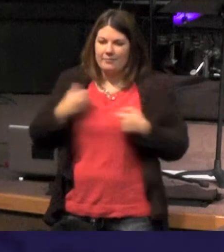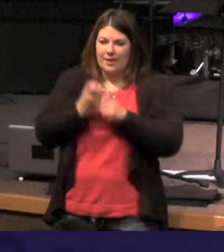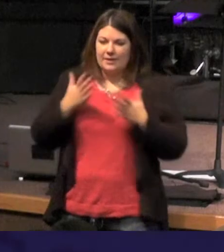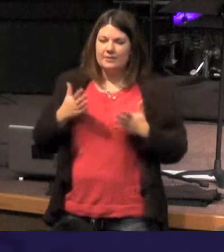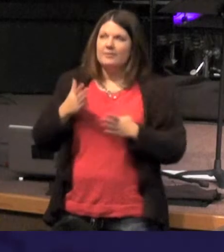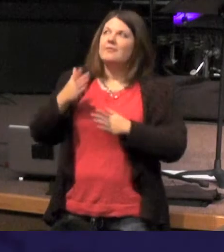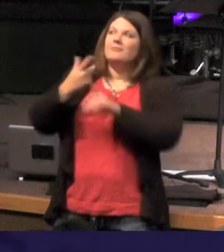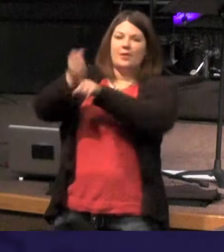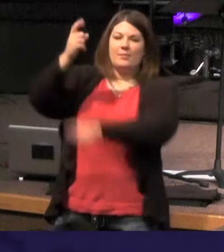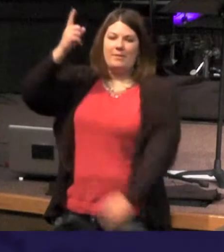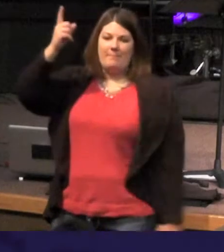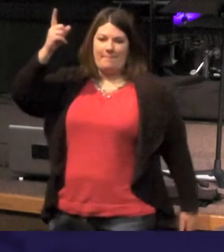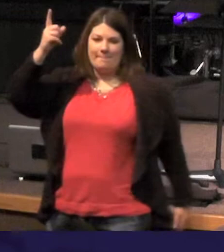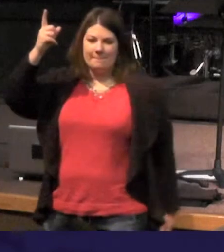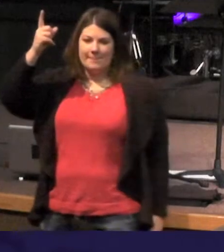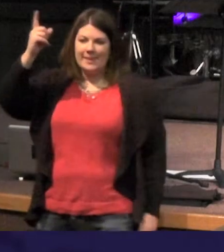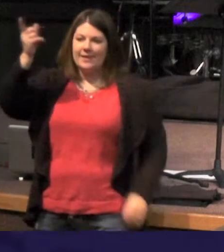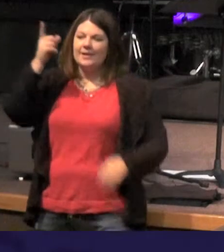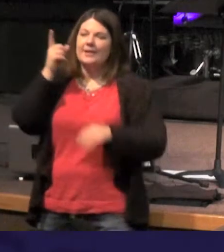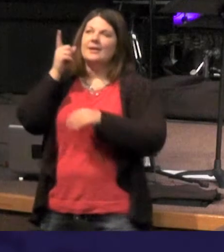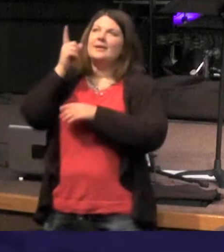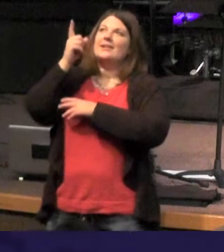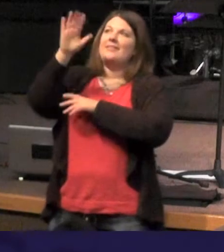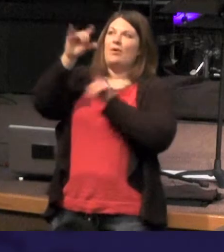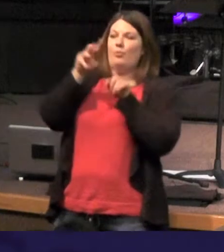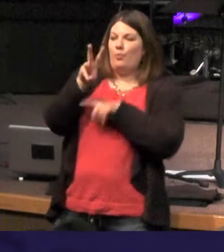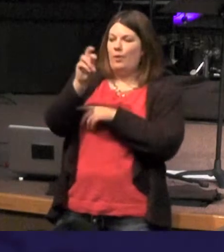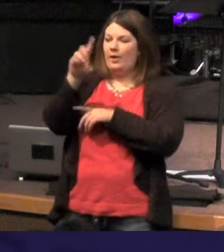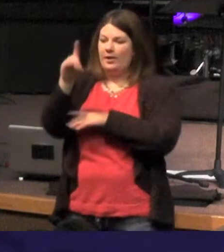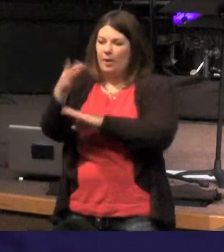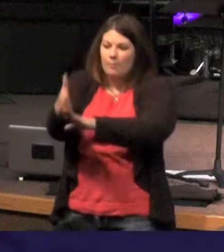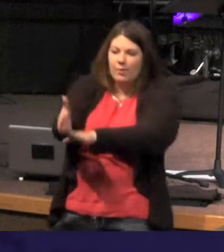pre-existence but the Word predates creation so what